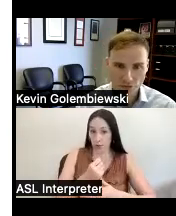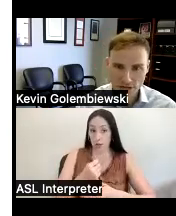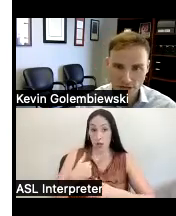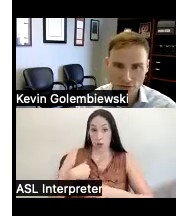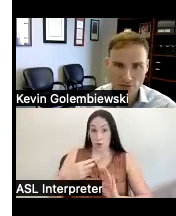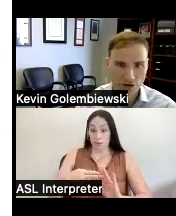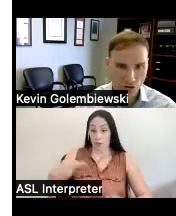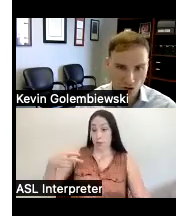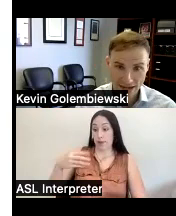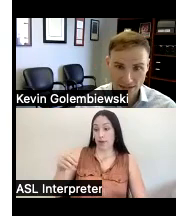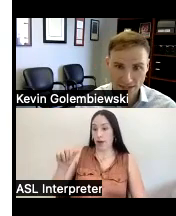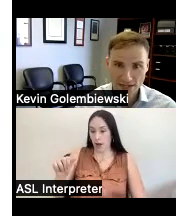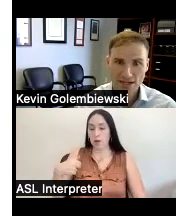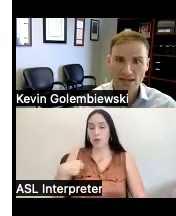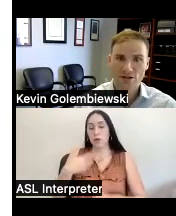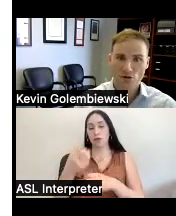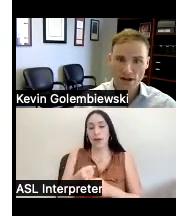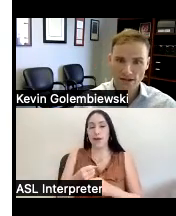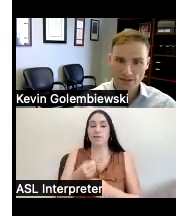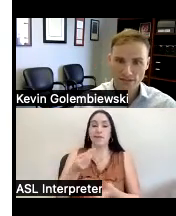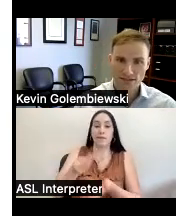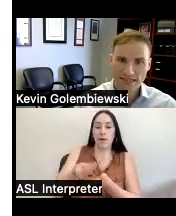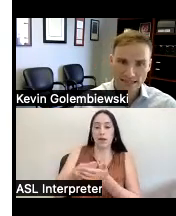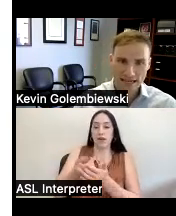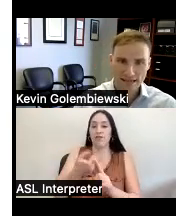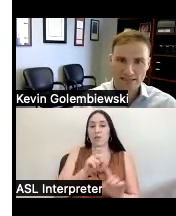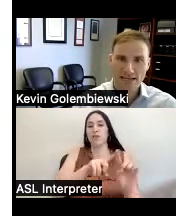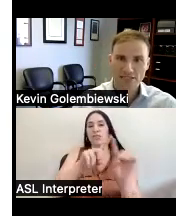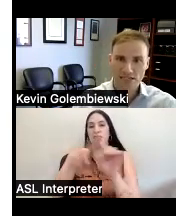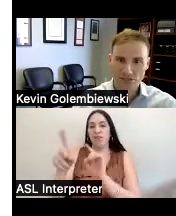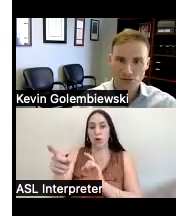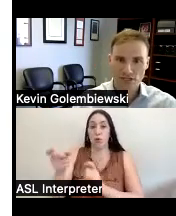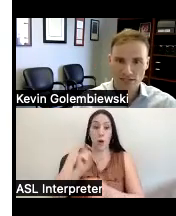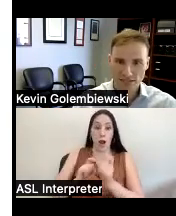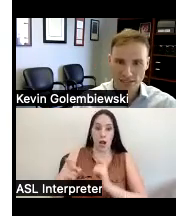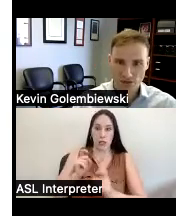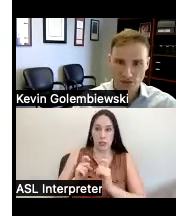funding from different grants and the grants dictate the types of issues we can assist with